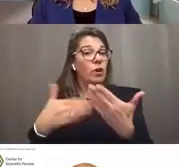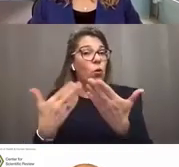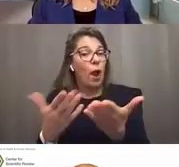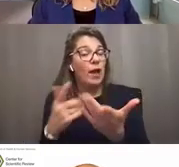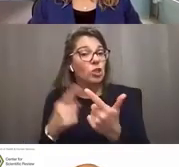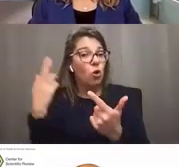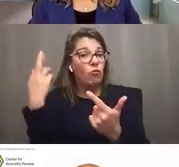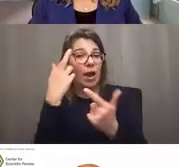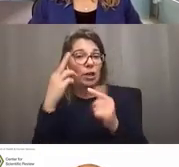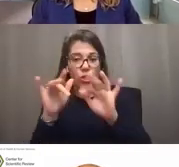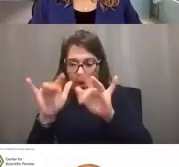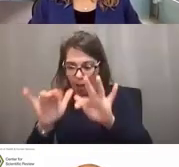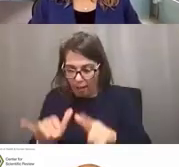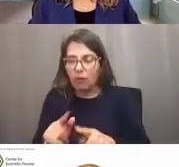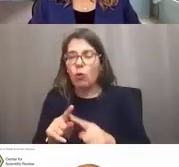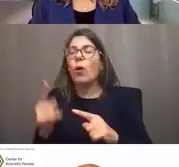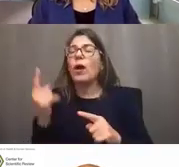will absolutely be taken into account.